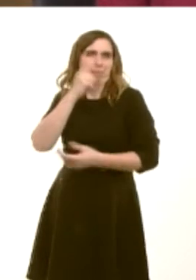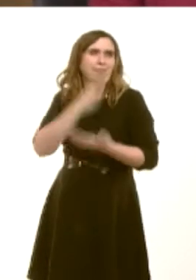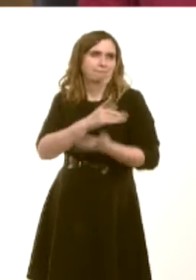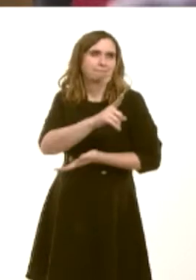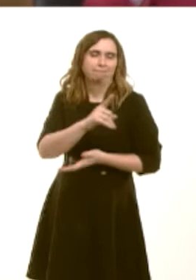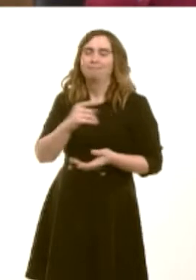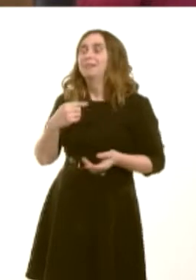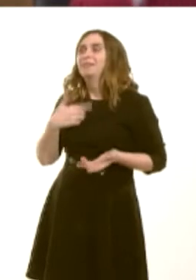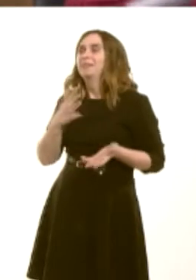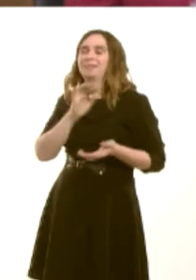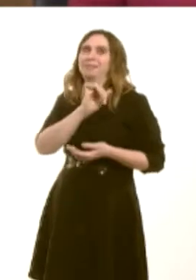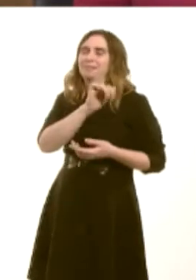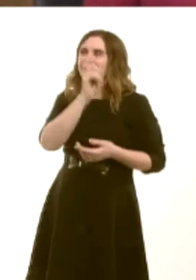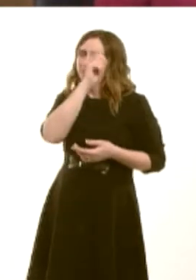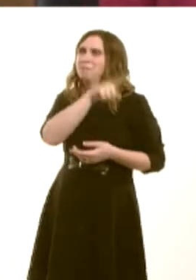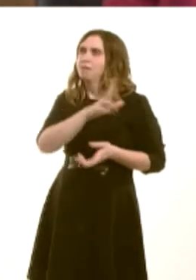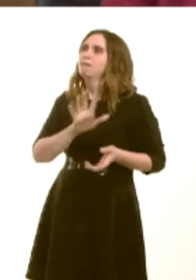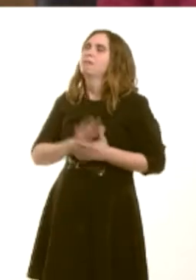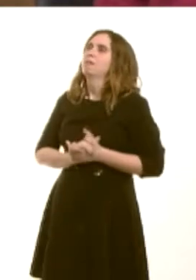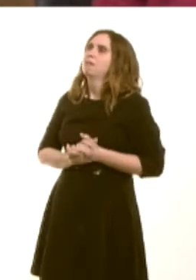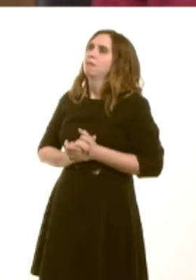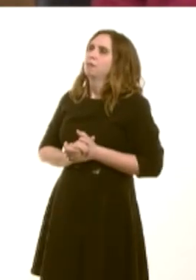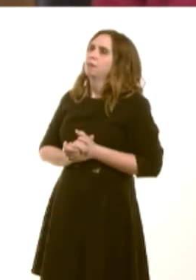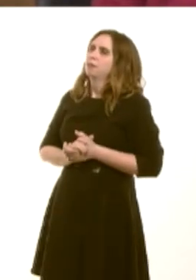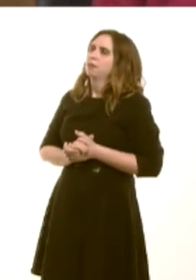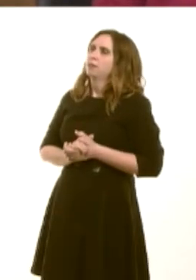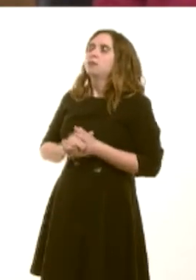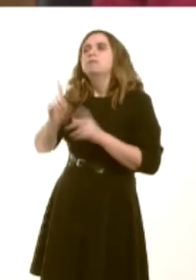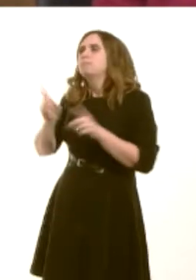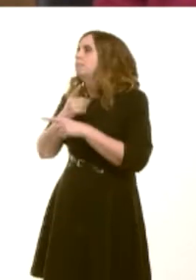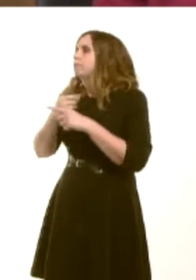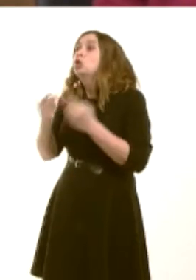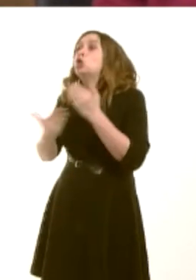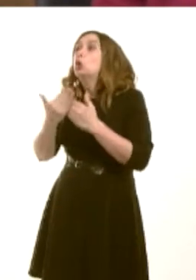point. From our point of view, we could not revenue-fund any new developmentóhe will